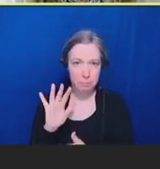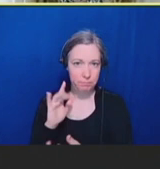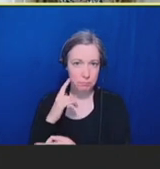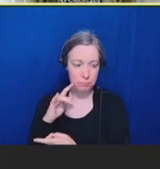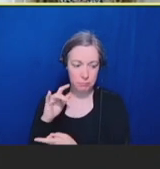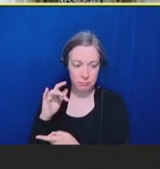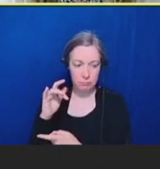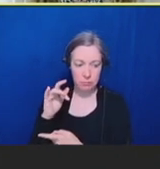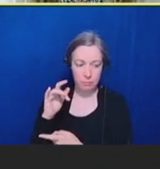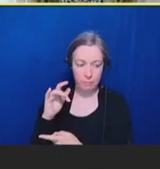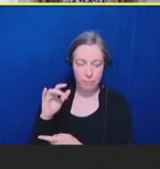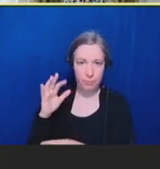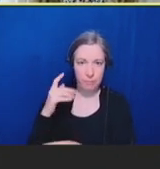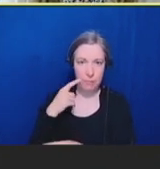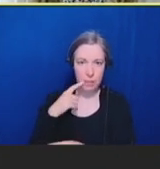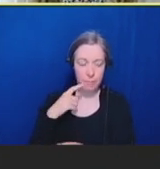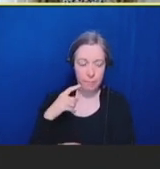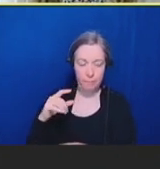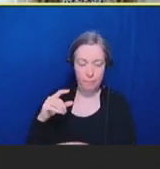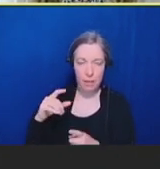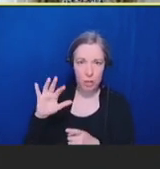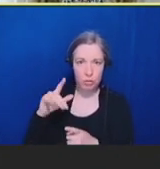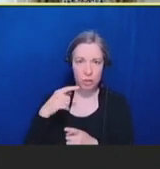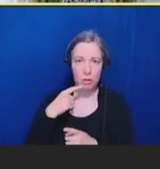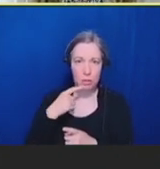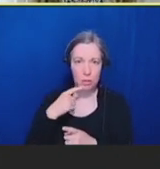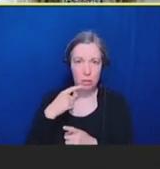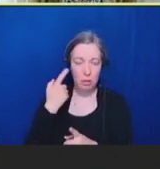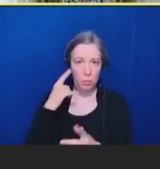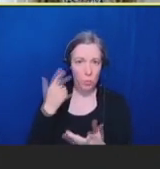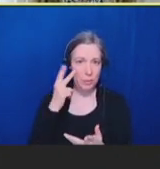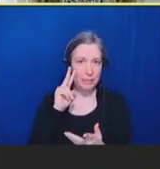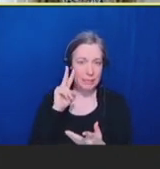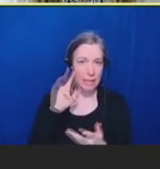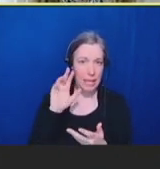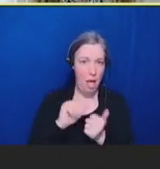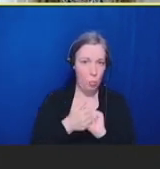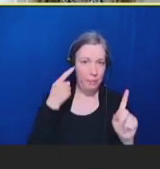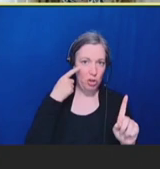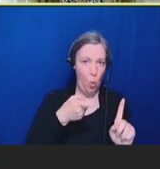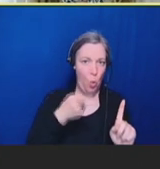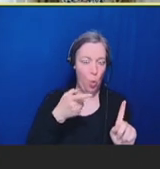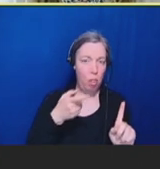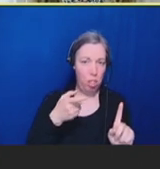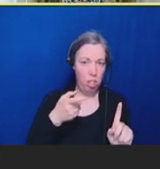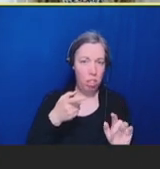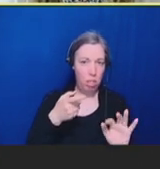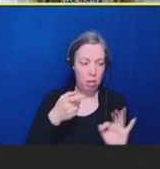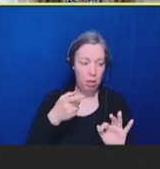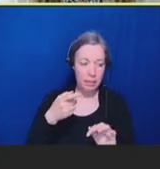out. That would certainly be our goal, but at this point, I don't think we can commit